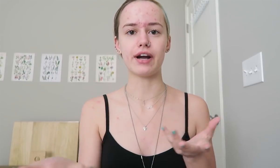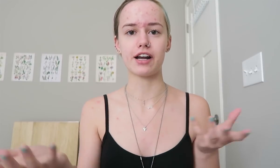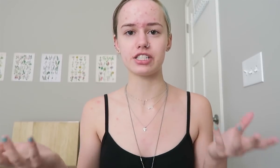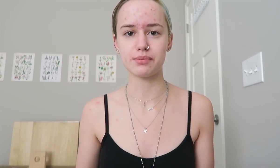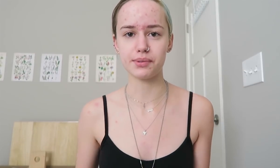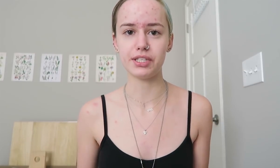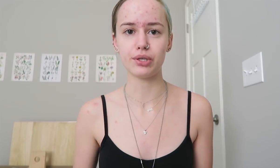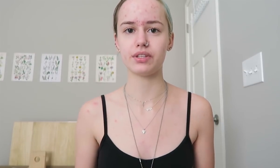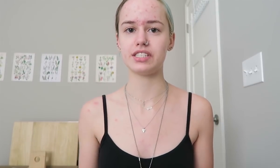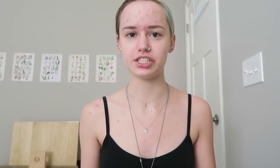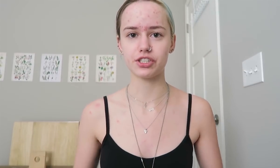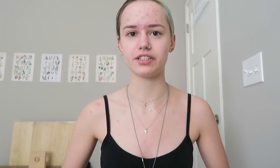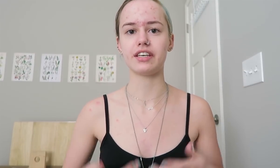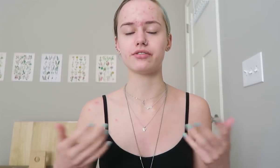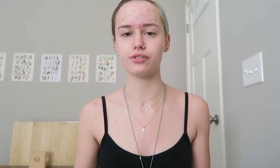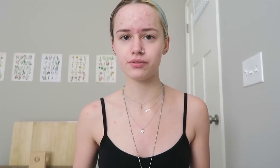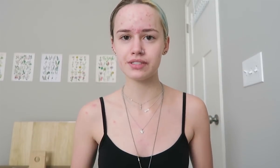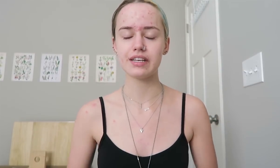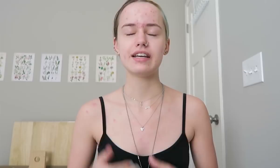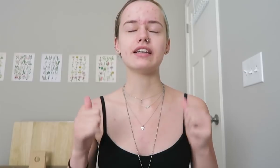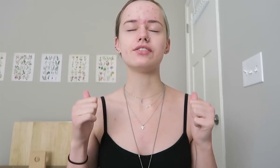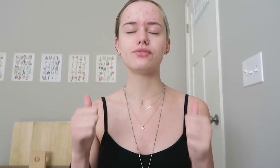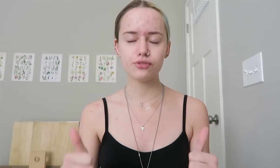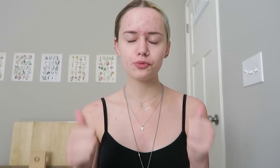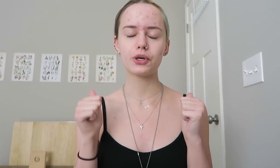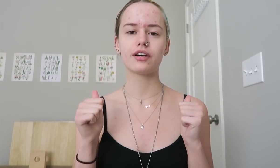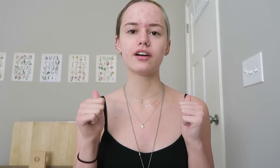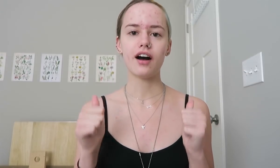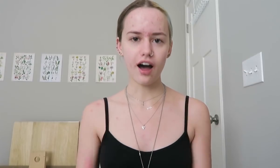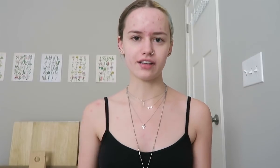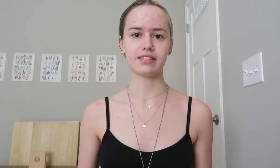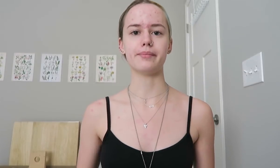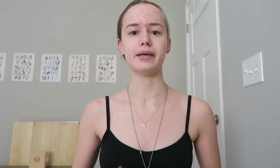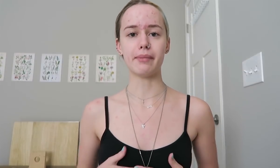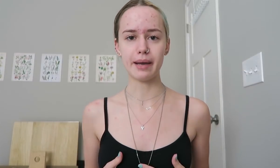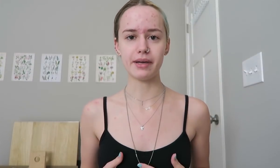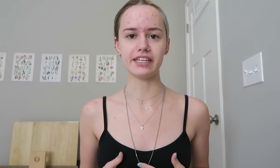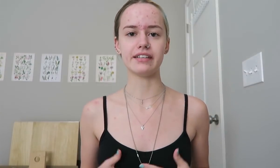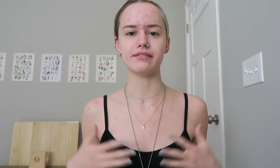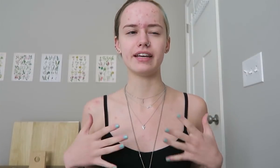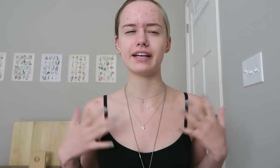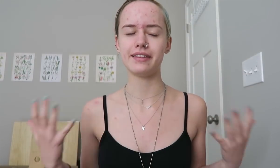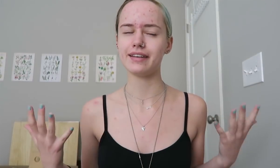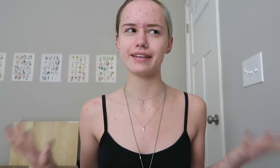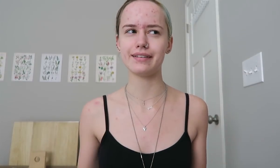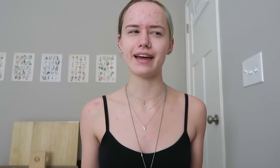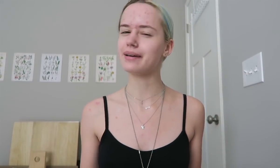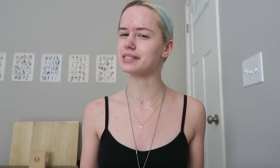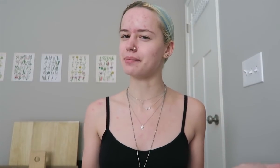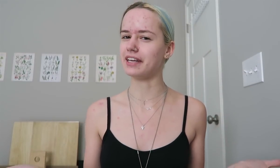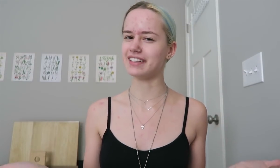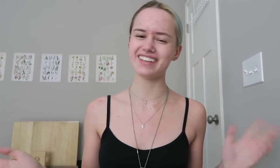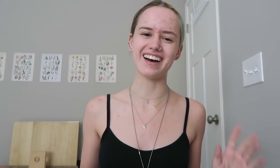between you and the teacher and the other students, is super awesome. In my opinion, and I think In anyone's opinion.